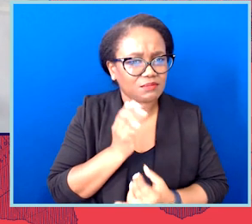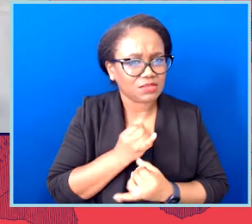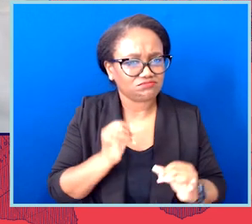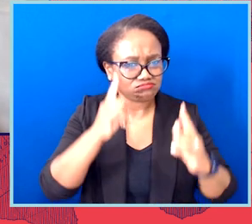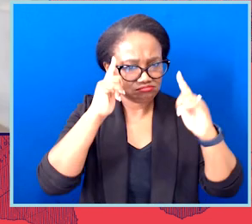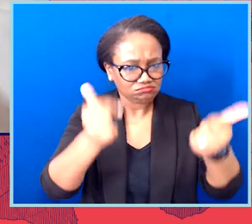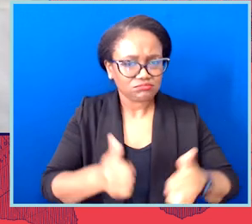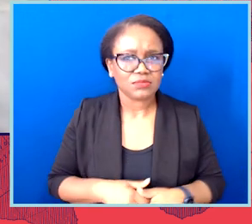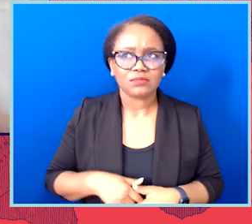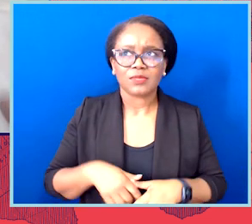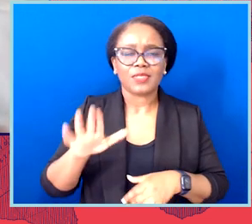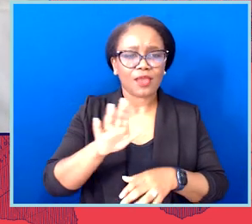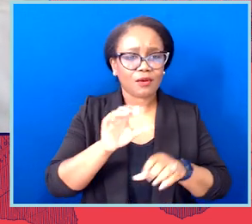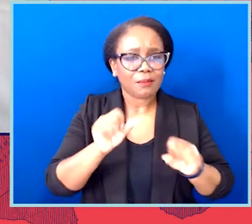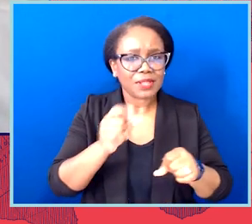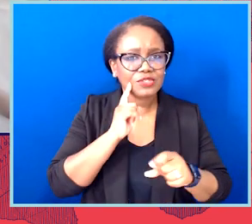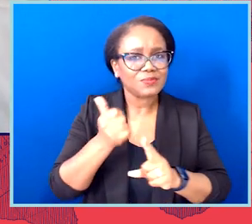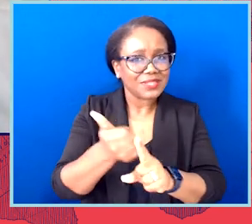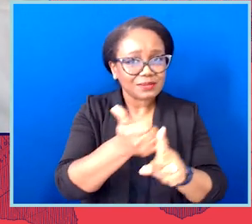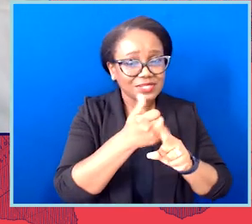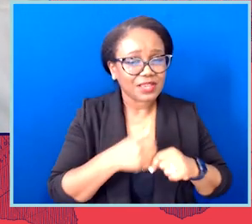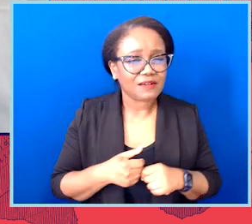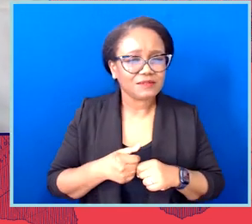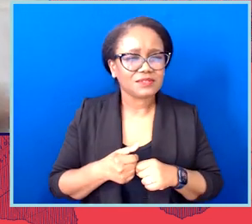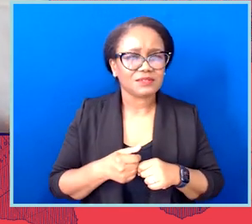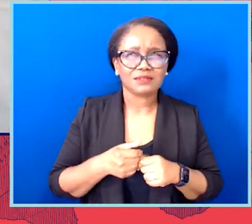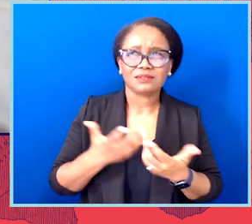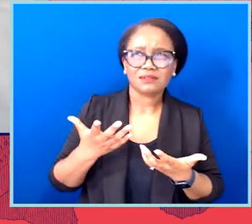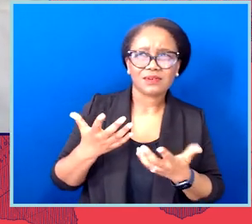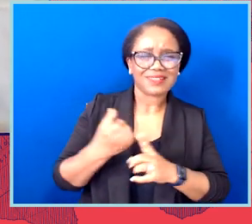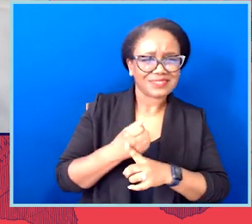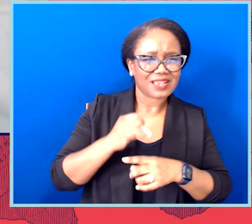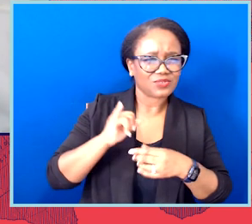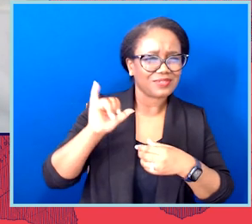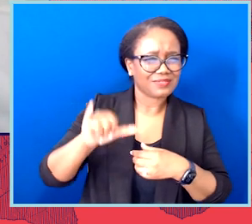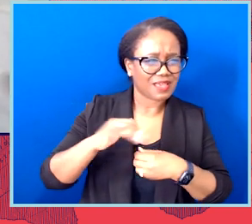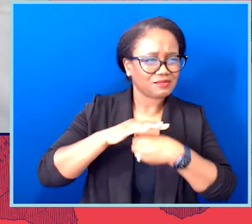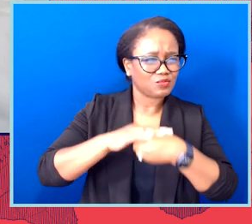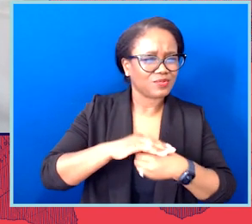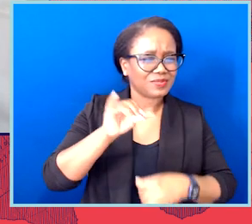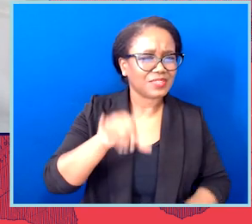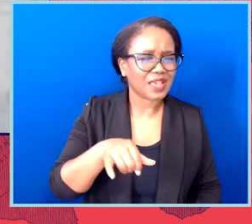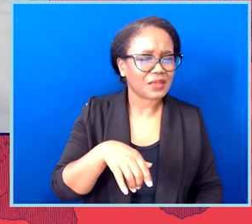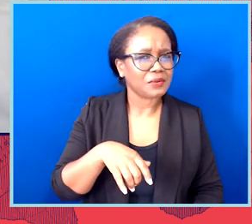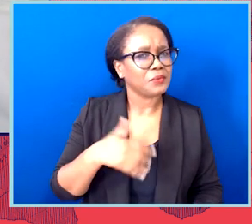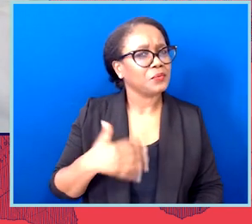So, you can't really understand any of these contexts without seeing them as part of a coordination.